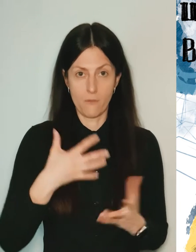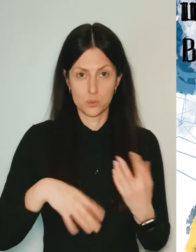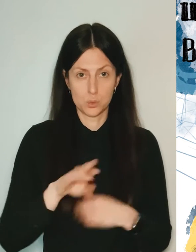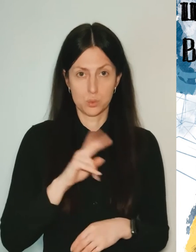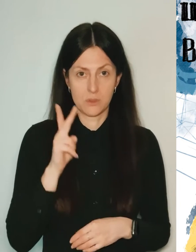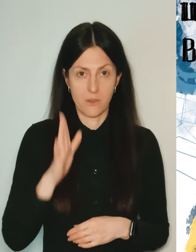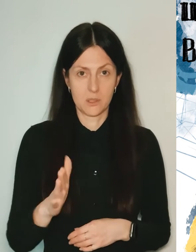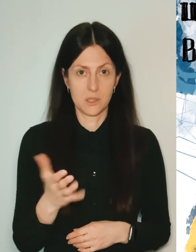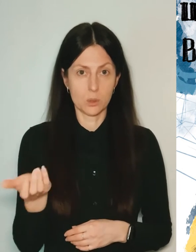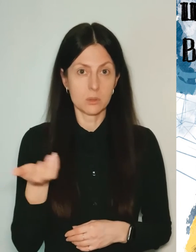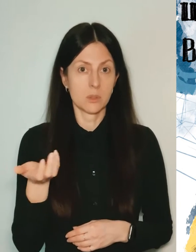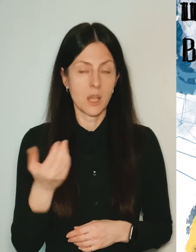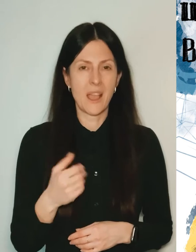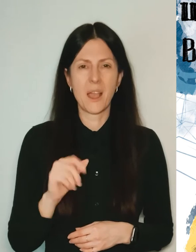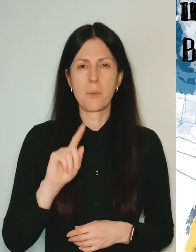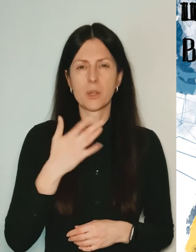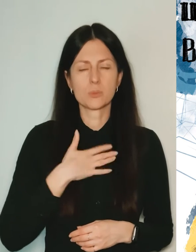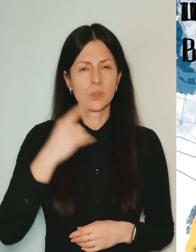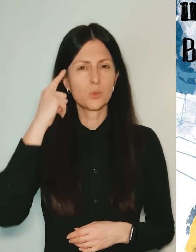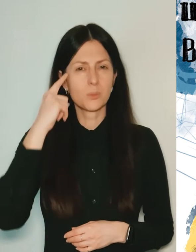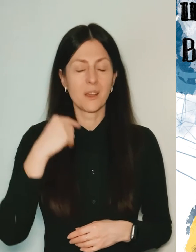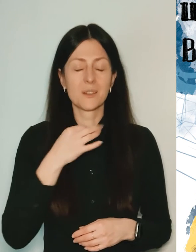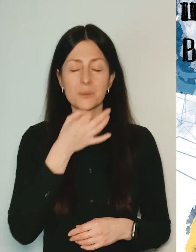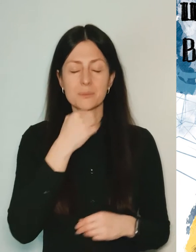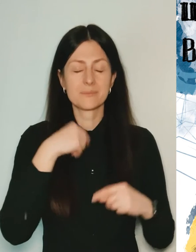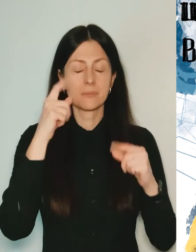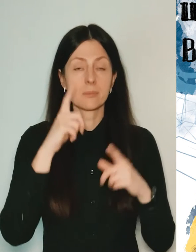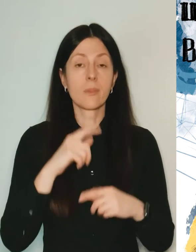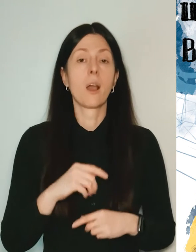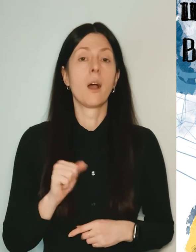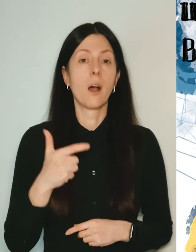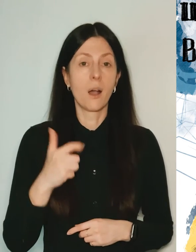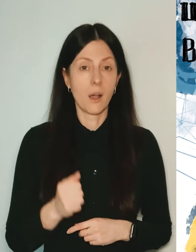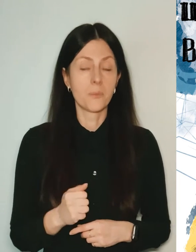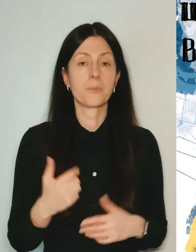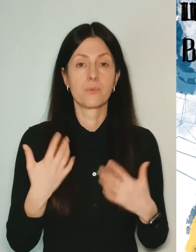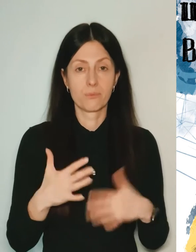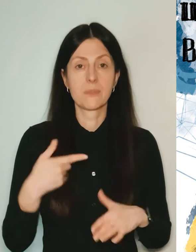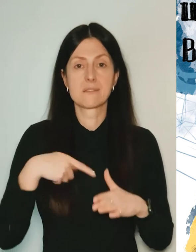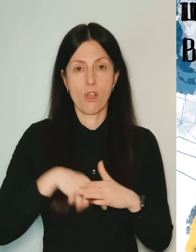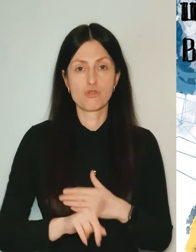And my bery first thought was: so it started.